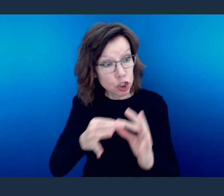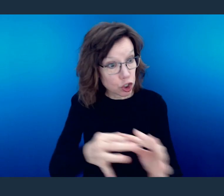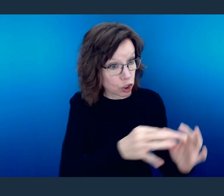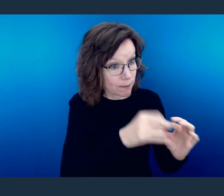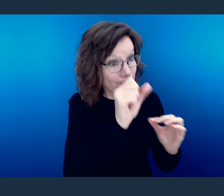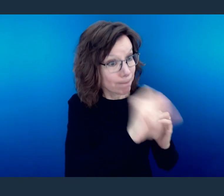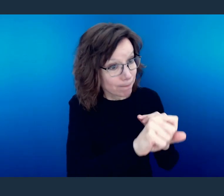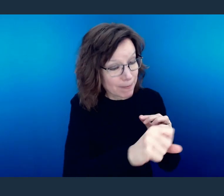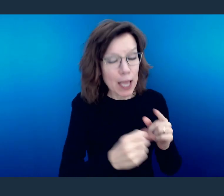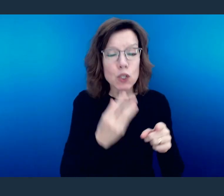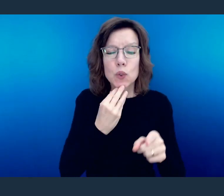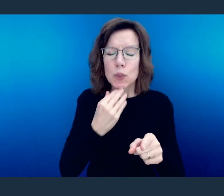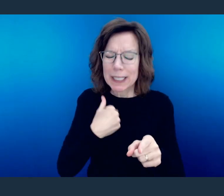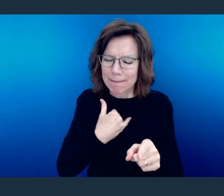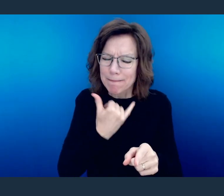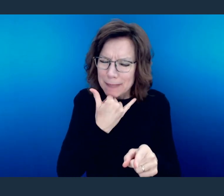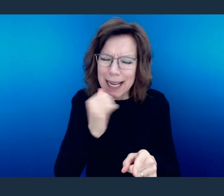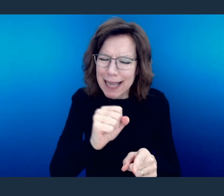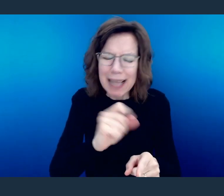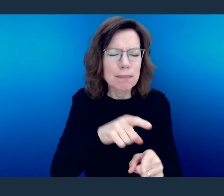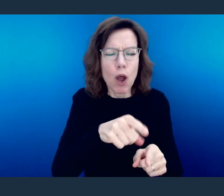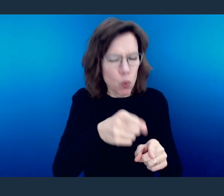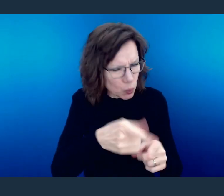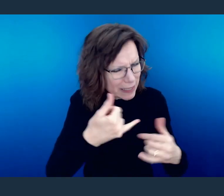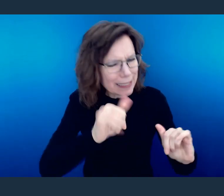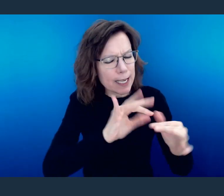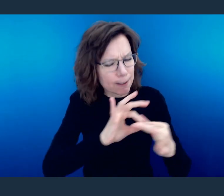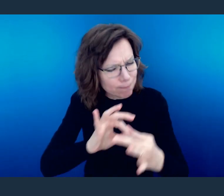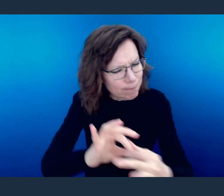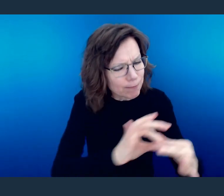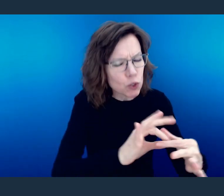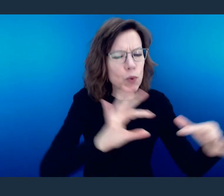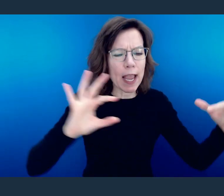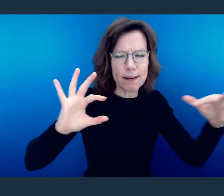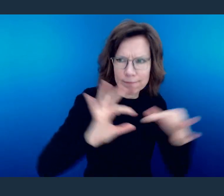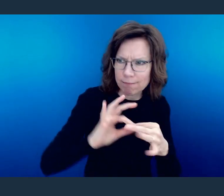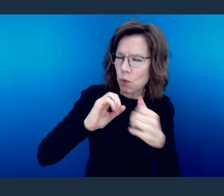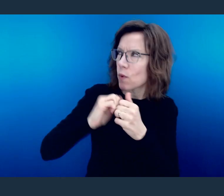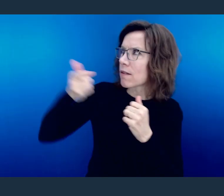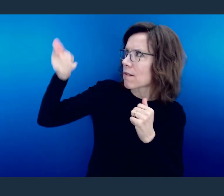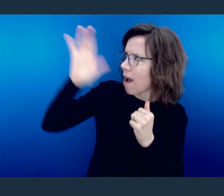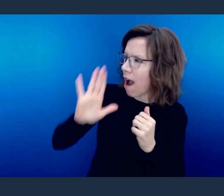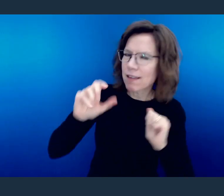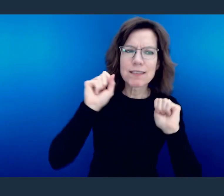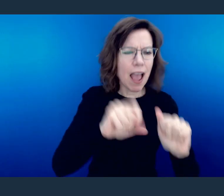that you Jews, yeah, there was a mistake, but you're still able to come back, and yes,